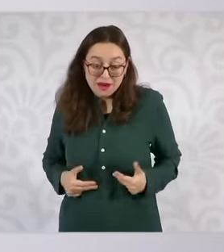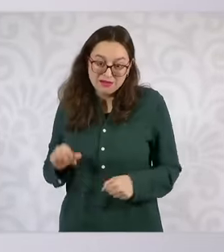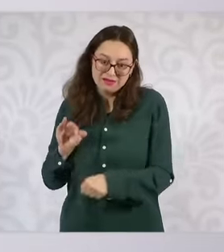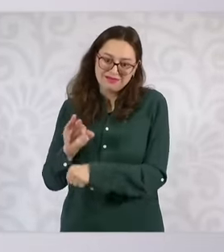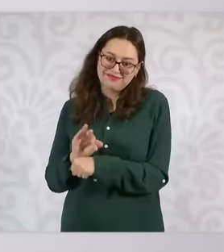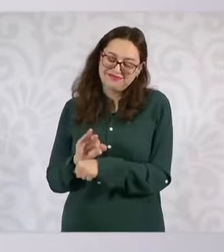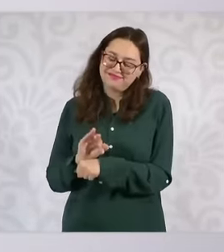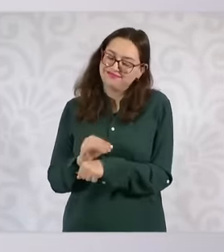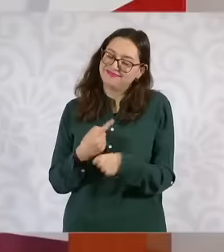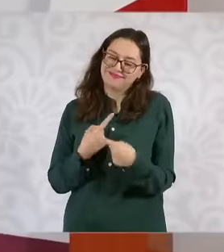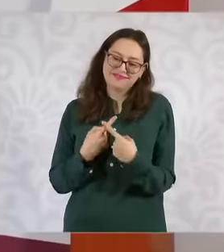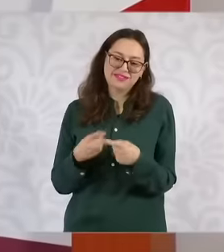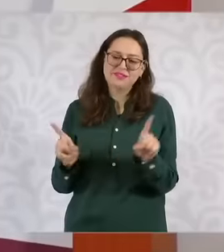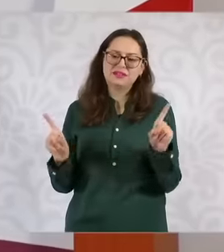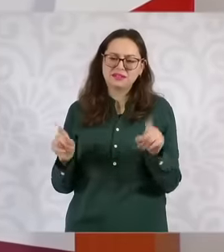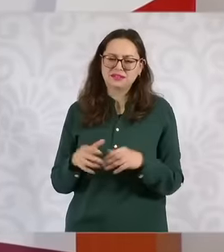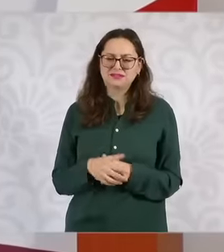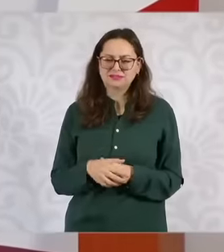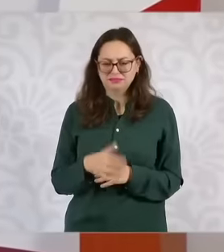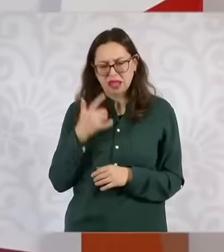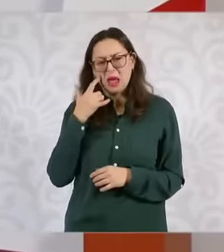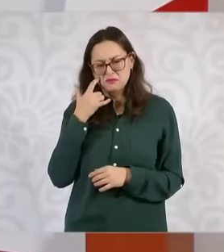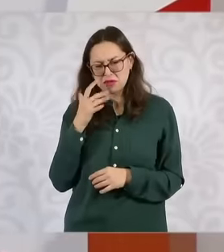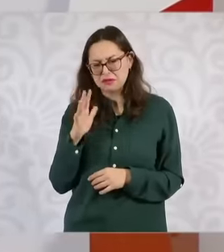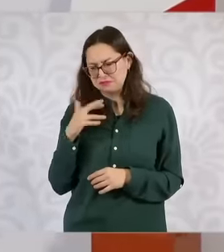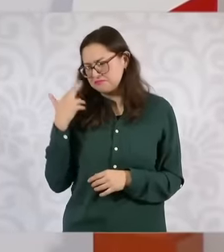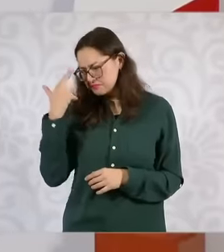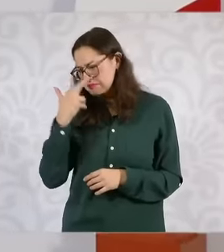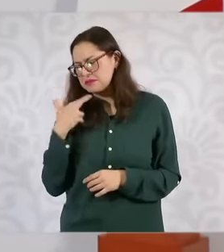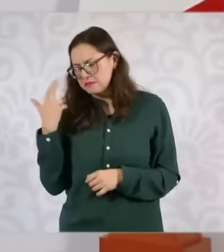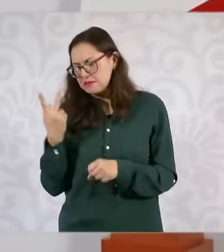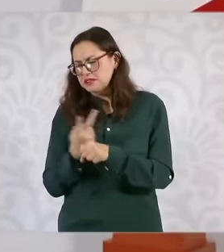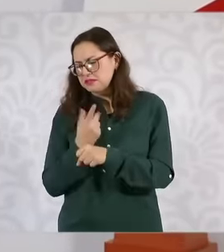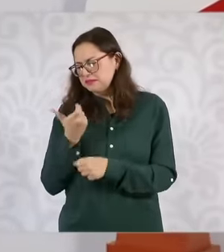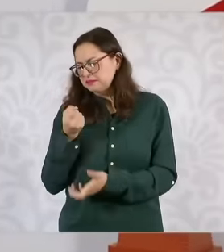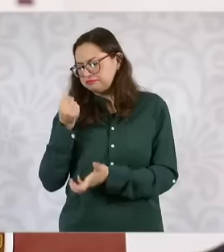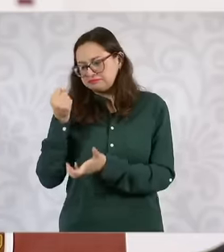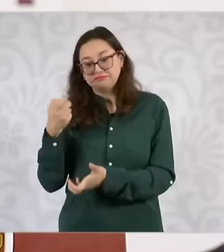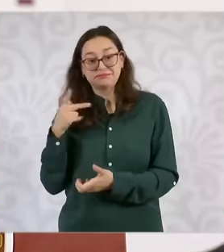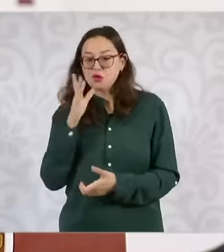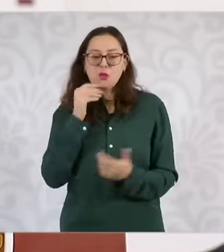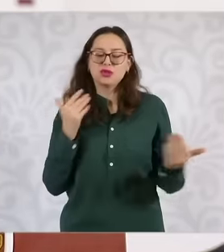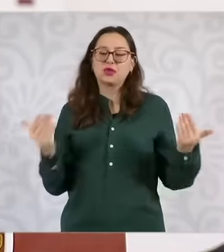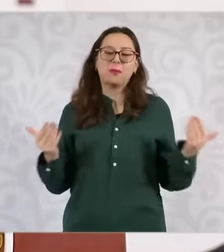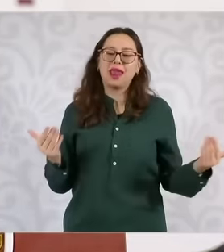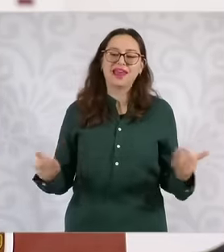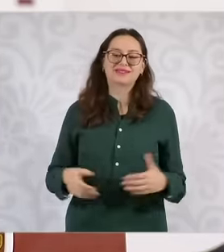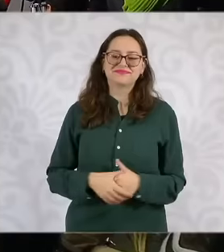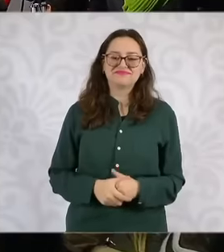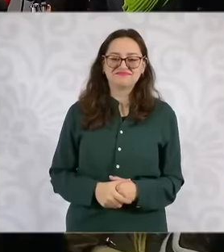to review the commission's budget but I think it is not comparable. I believe that